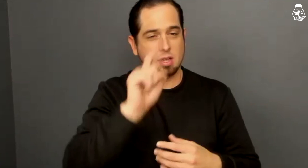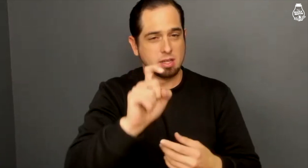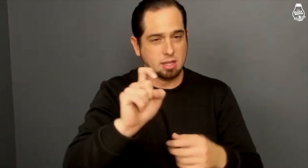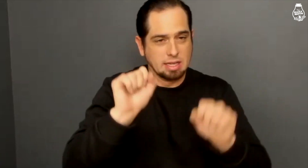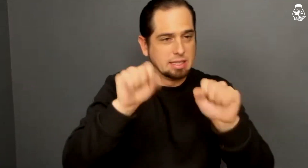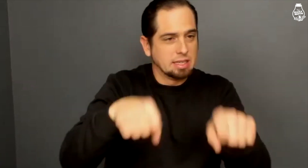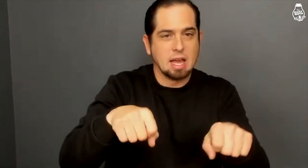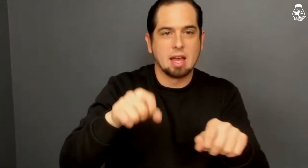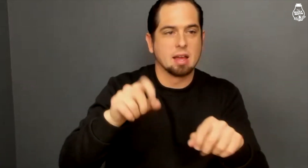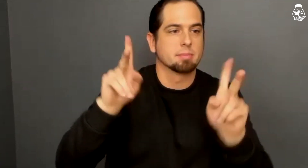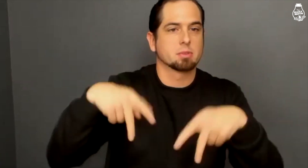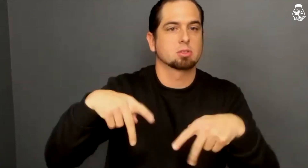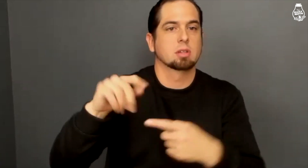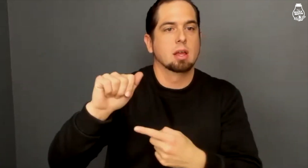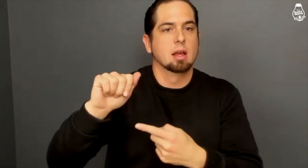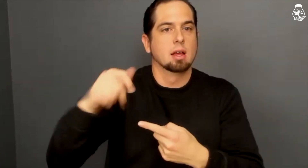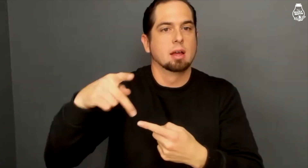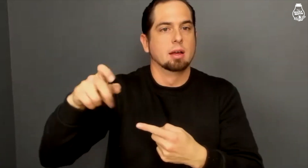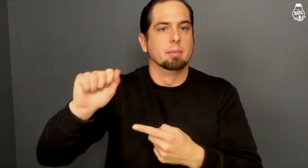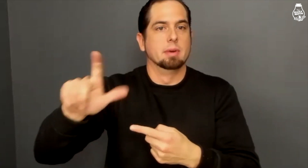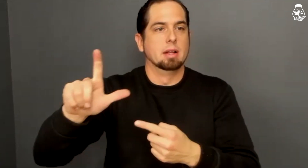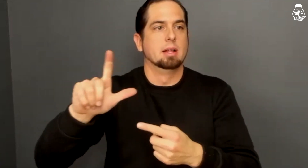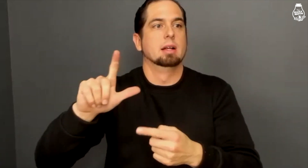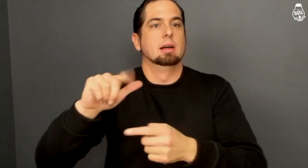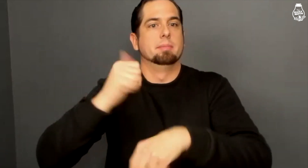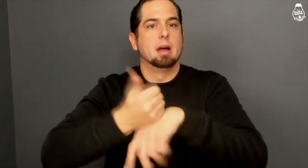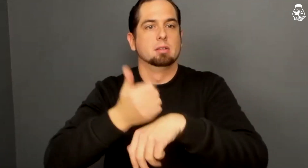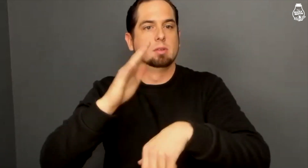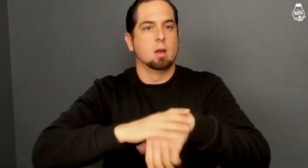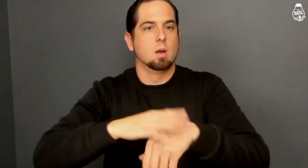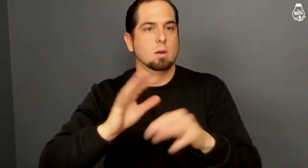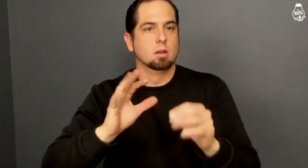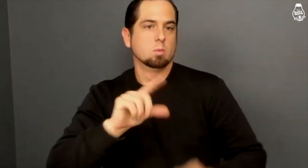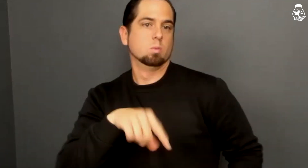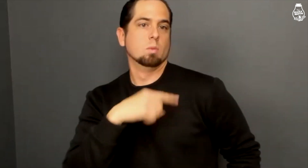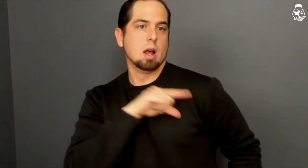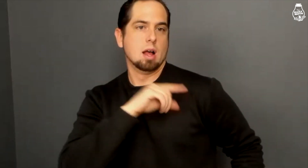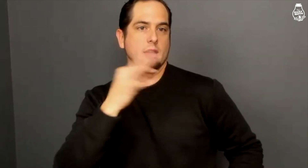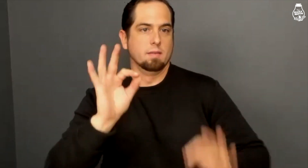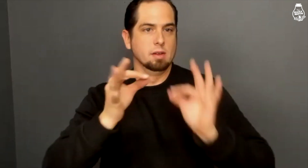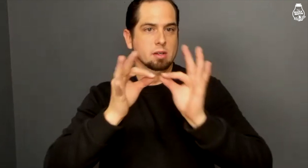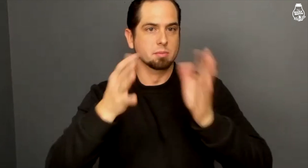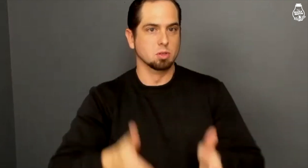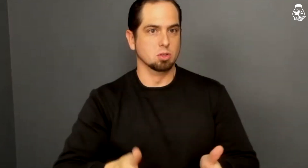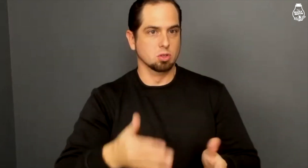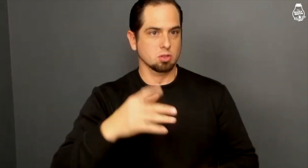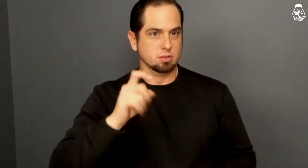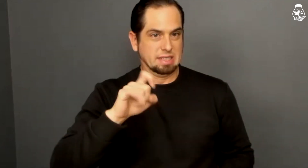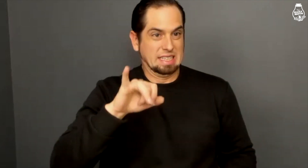So, I wonder if a person can appeal their case based on the quality of interpreters?